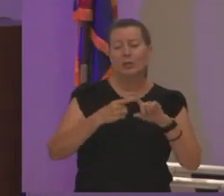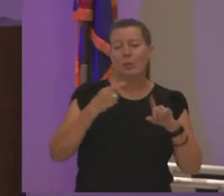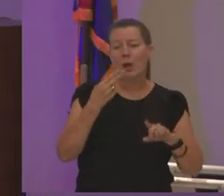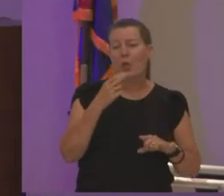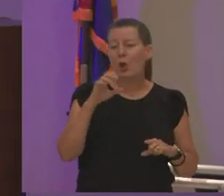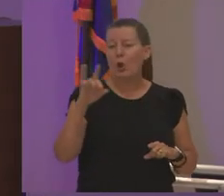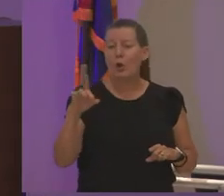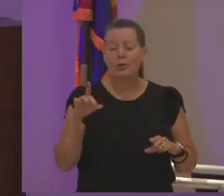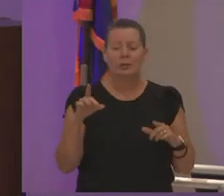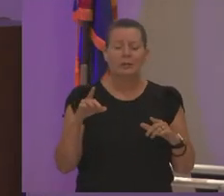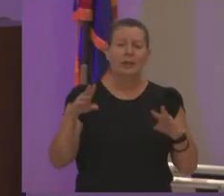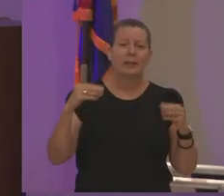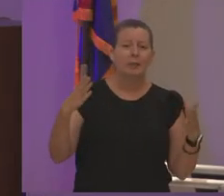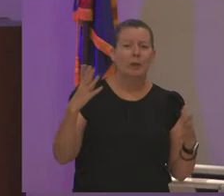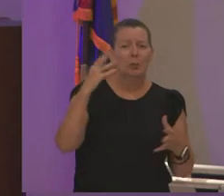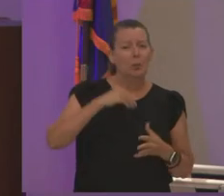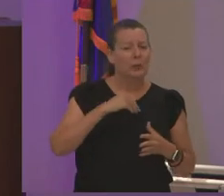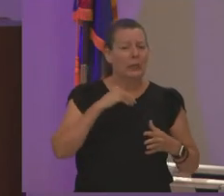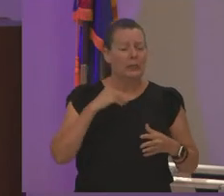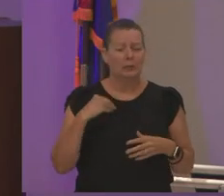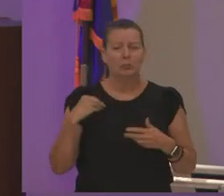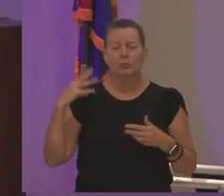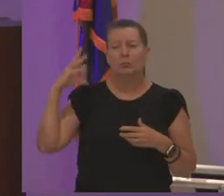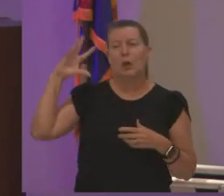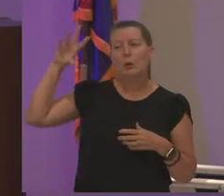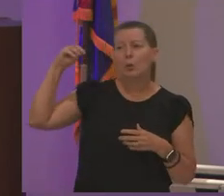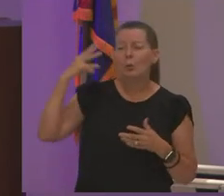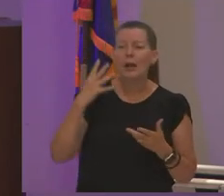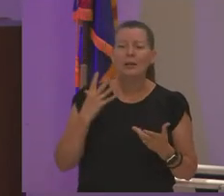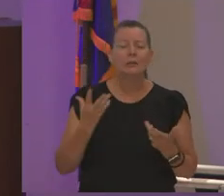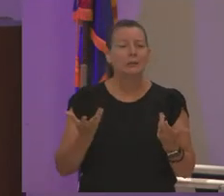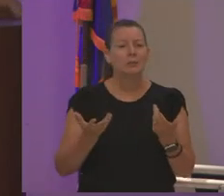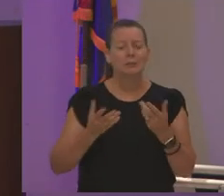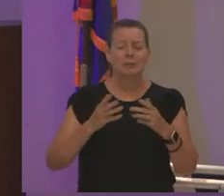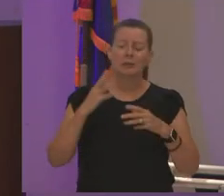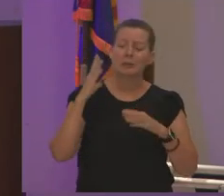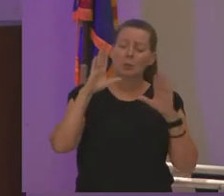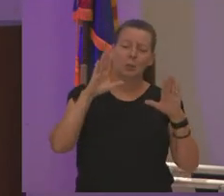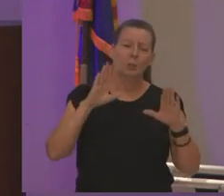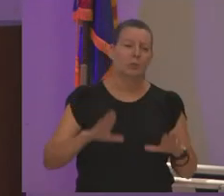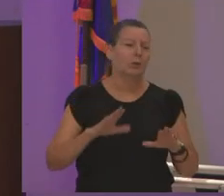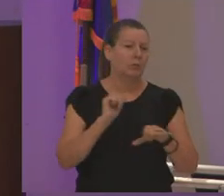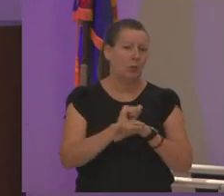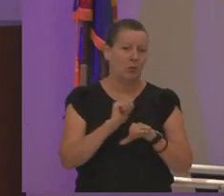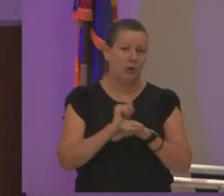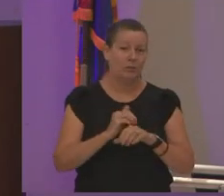and grace and you know it's just wonderful work you know so let's keep going next slide